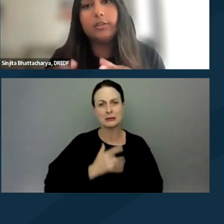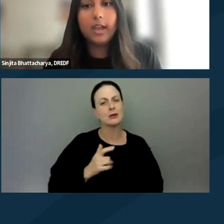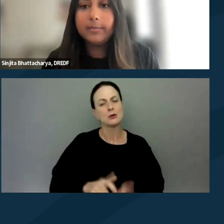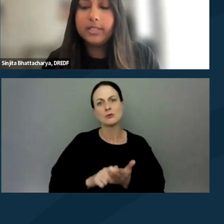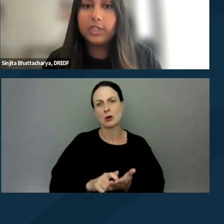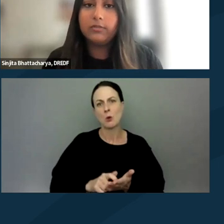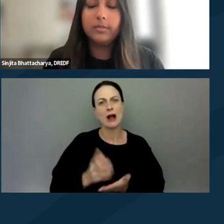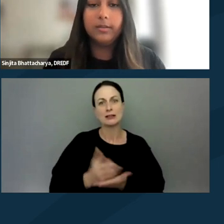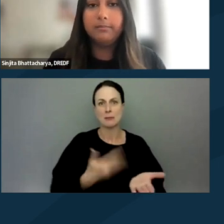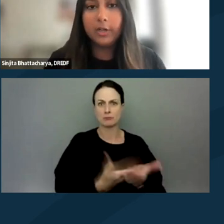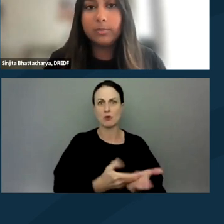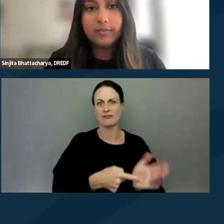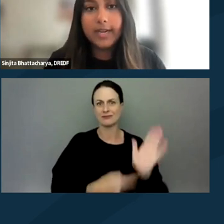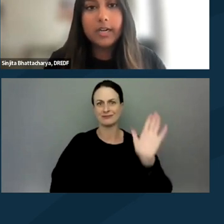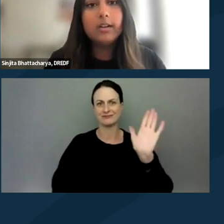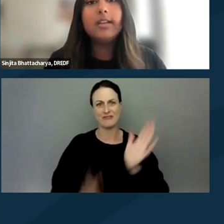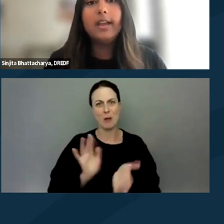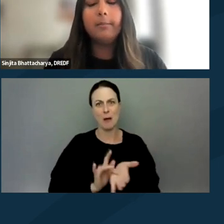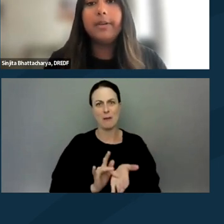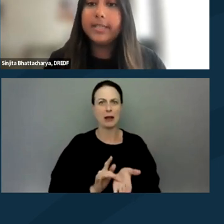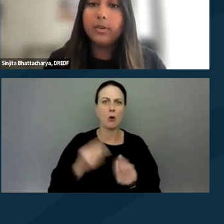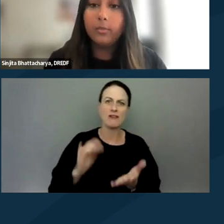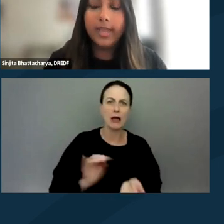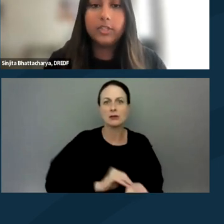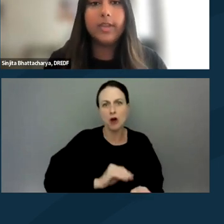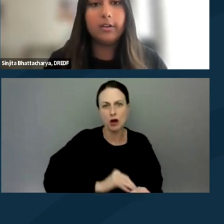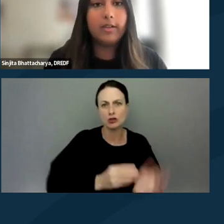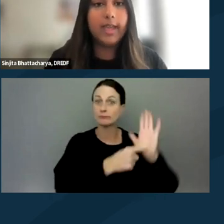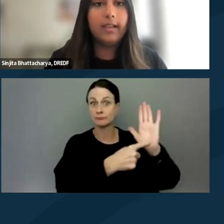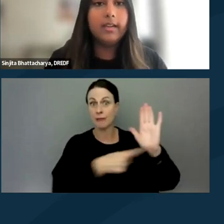of documentation from a medical provider, but it is one way to get around that.